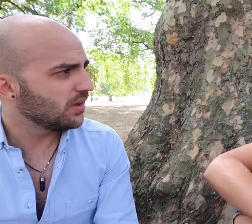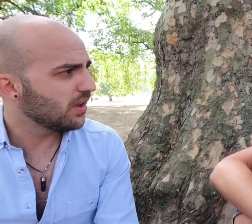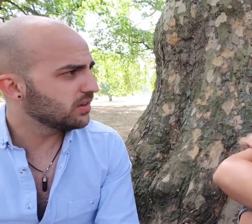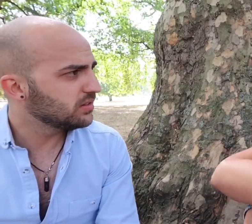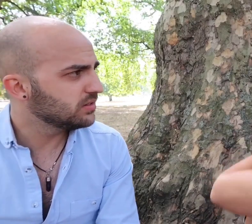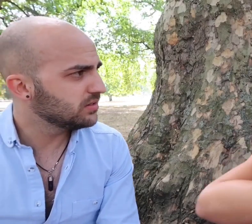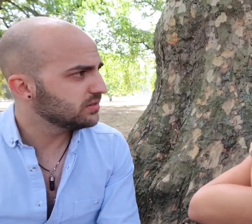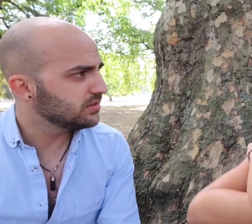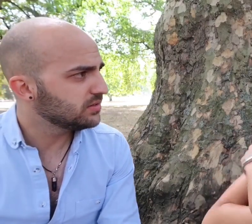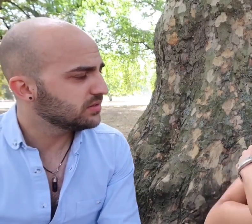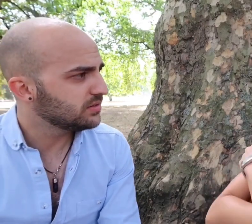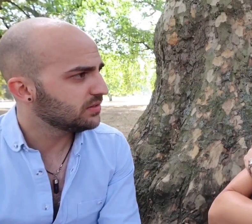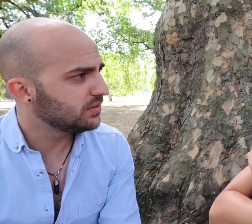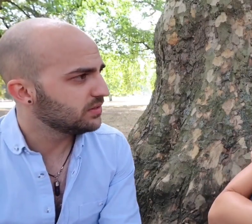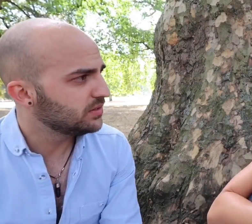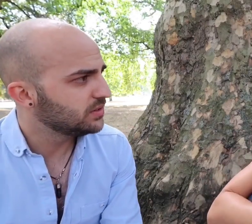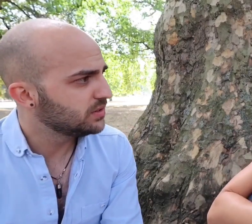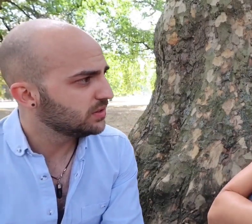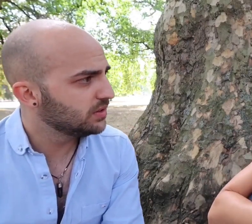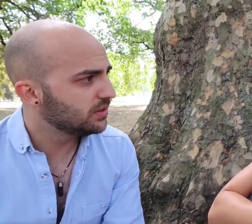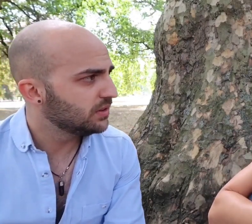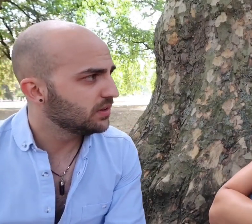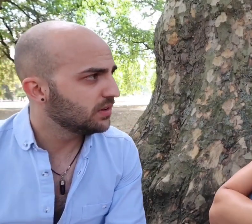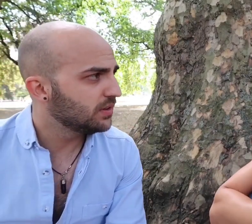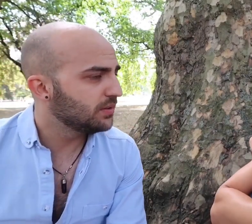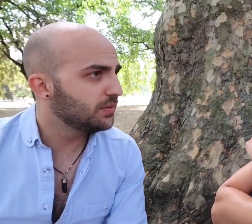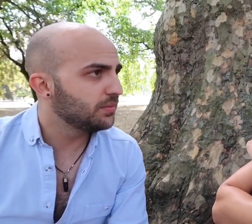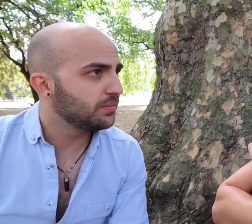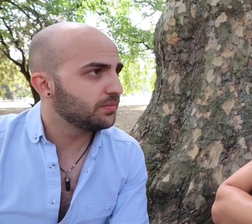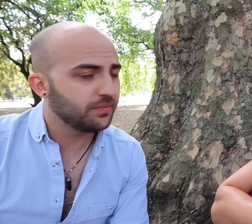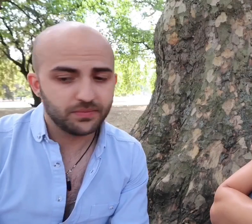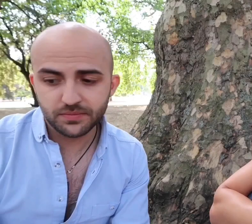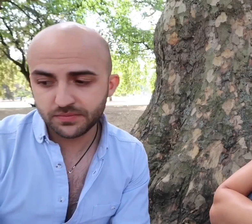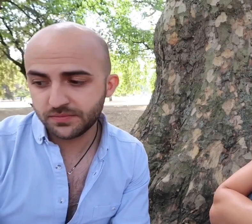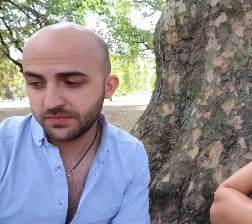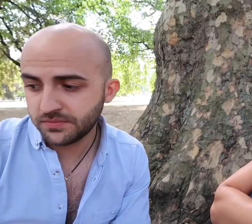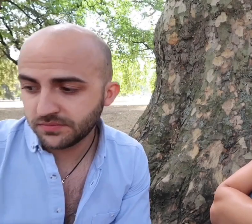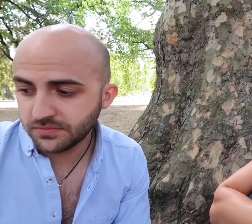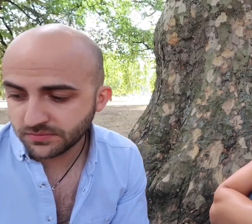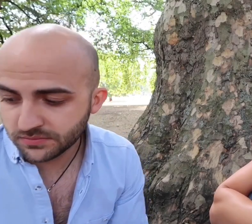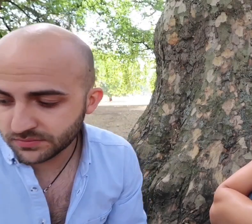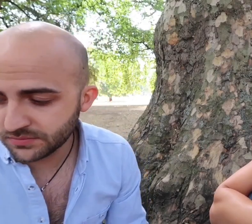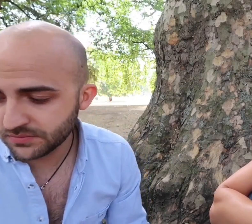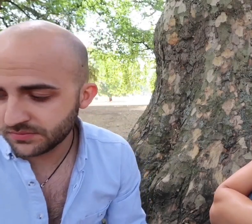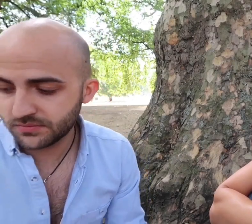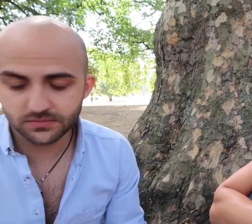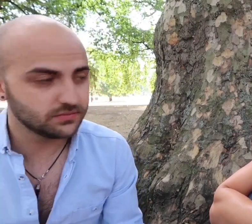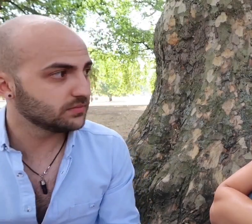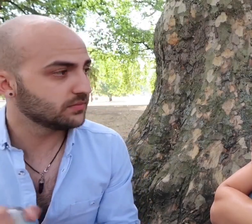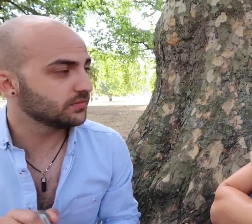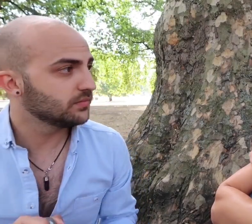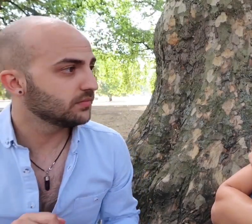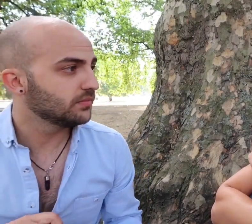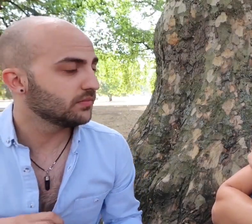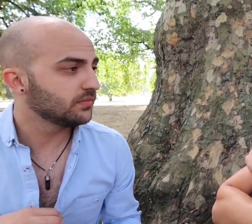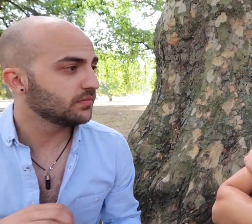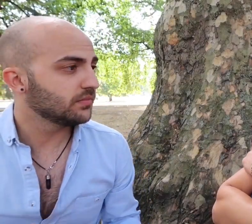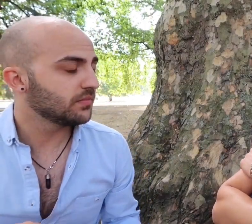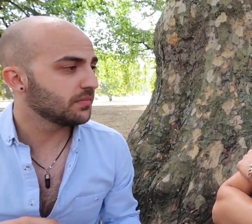Yeah which is it's interesting because there's no... you can't you can't kind